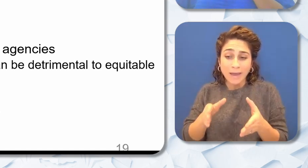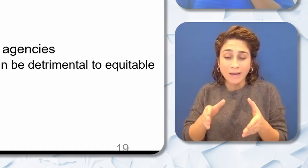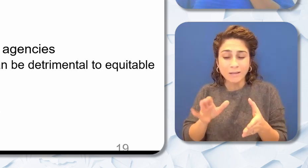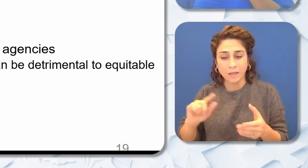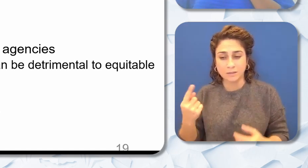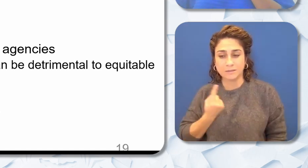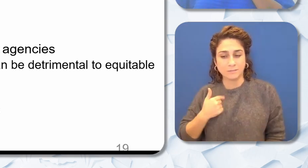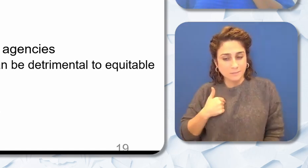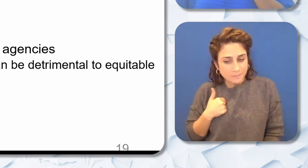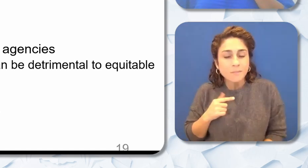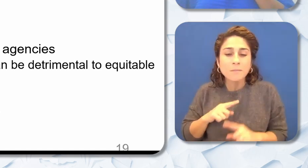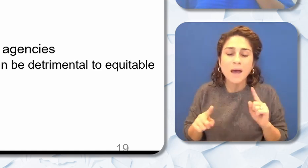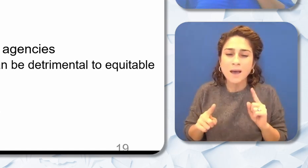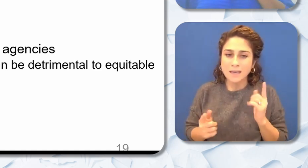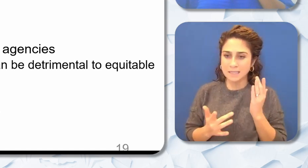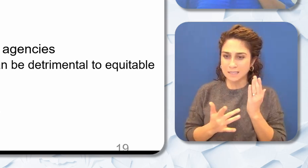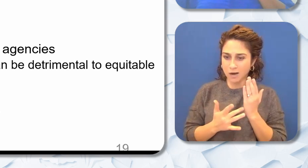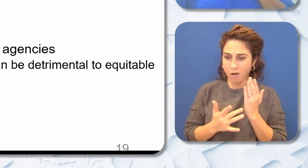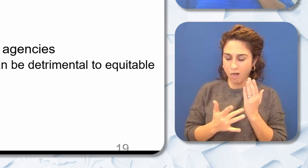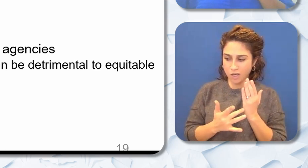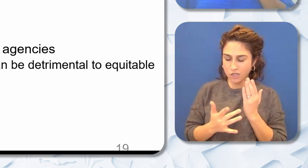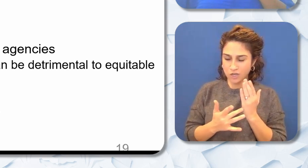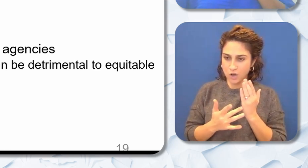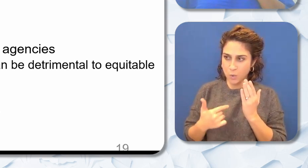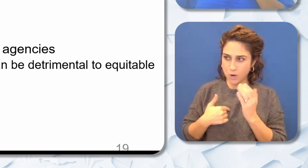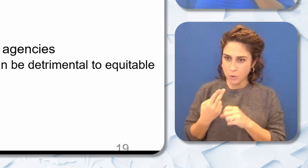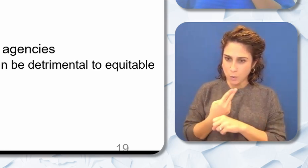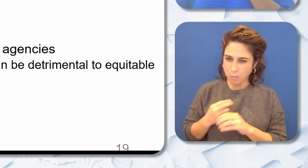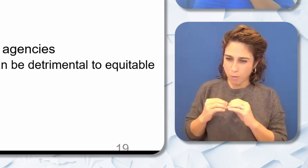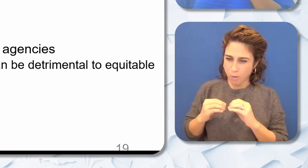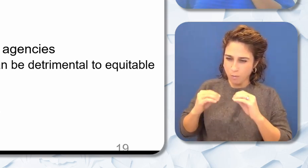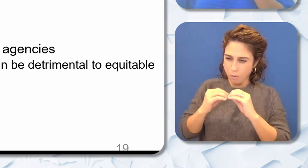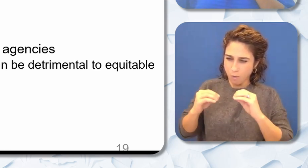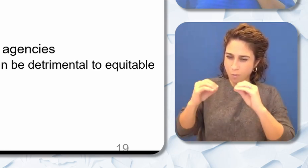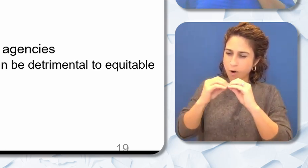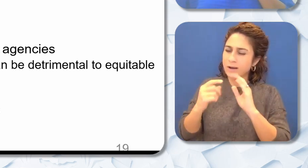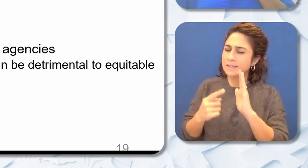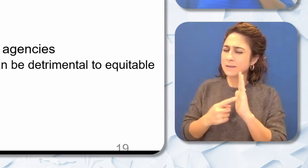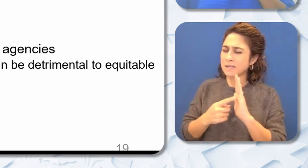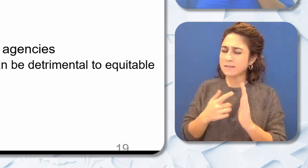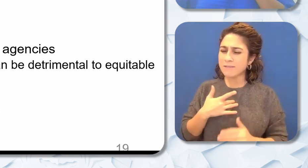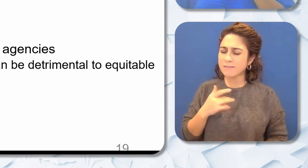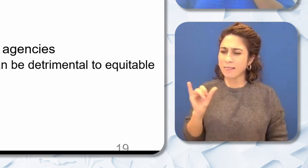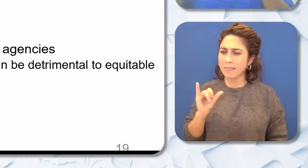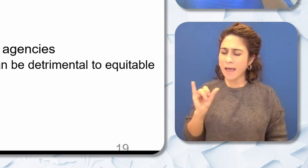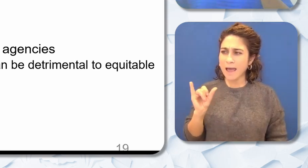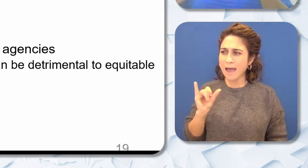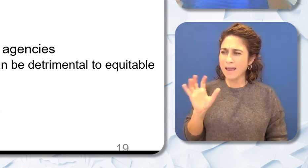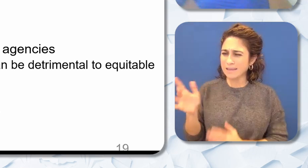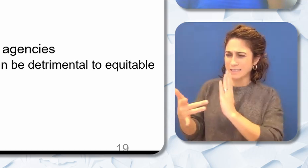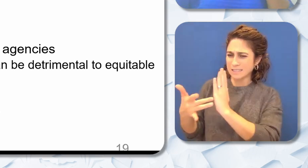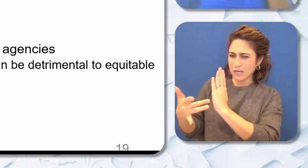more technology we include sometimes feels like there's a inherent bias that's definitely gonna